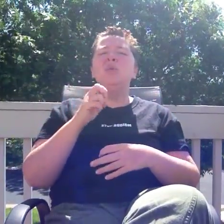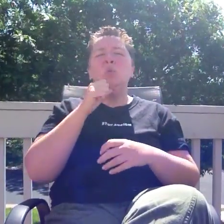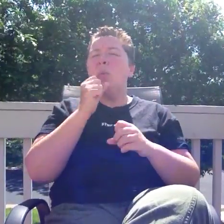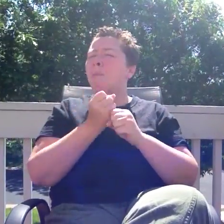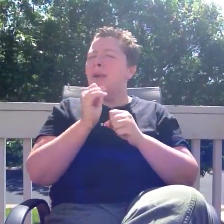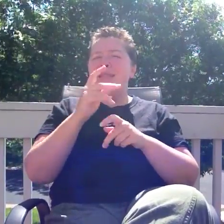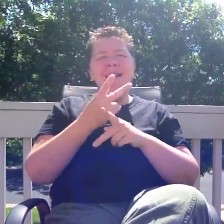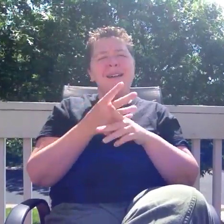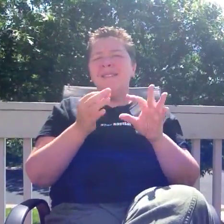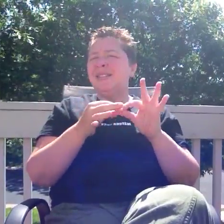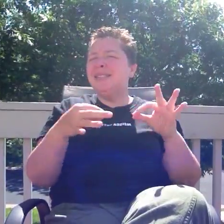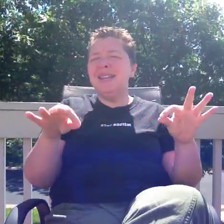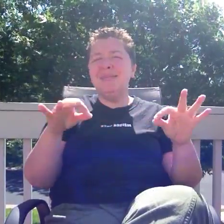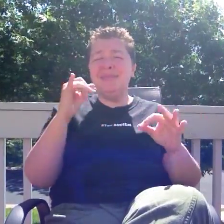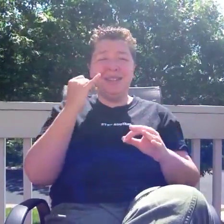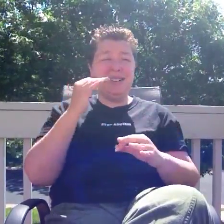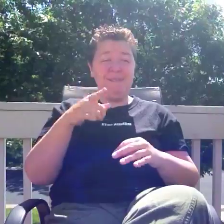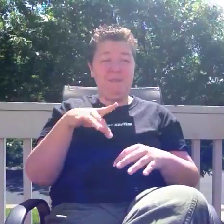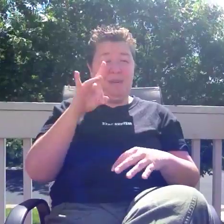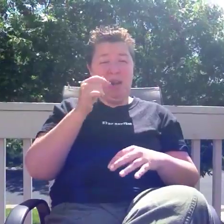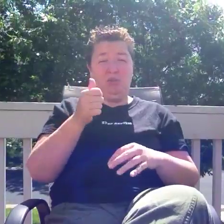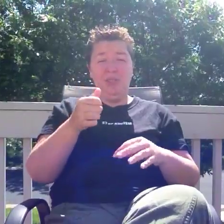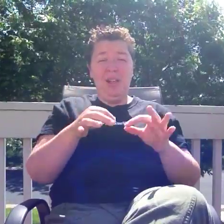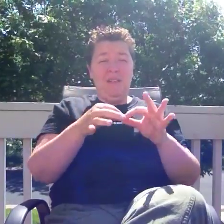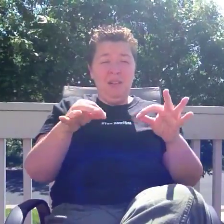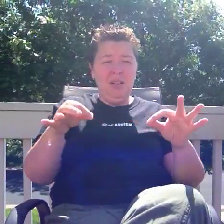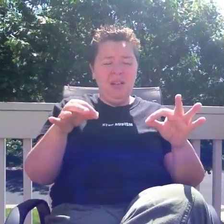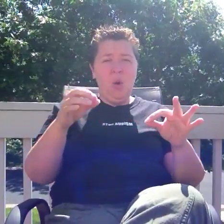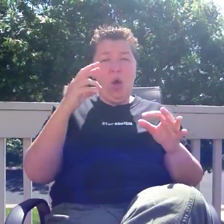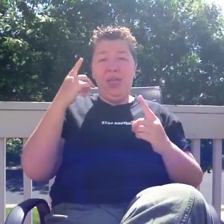stating or thinking this kind of thing, explore why that is.